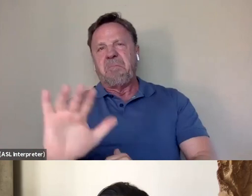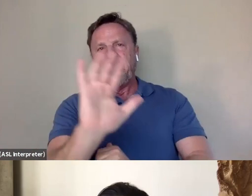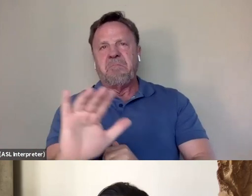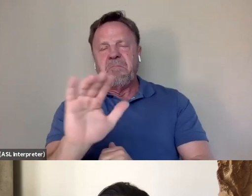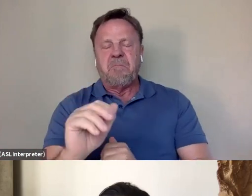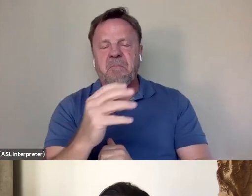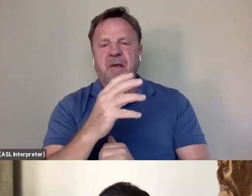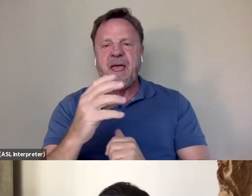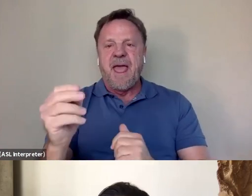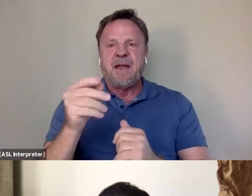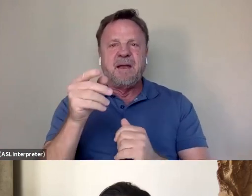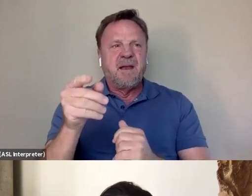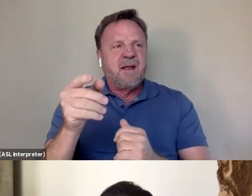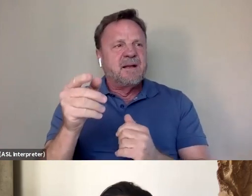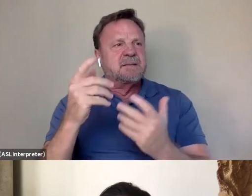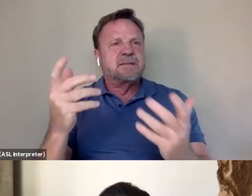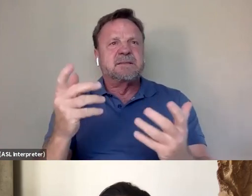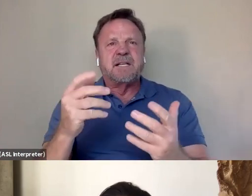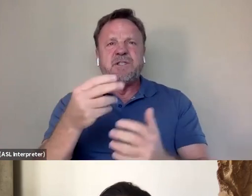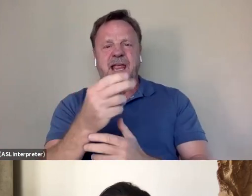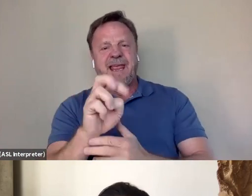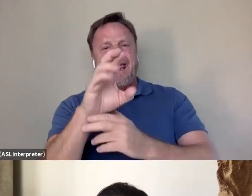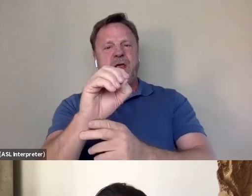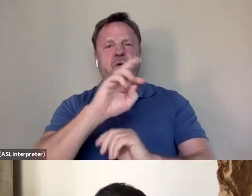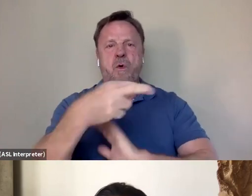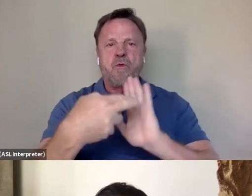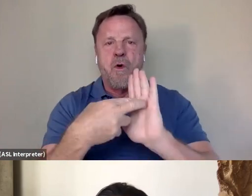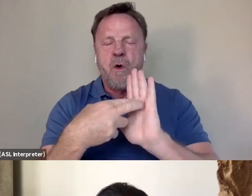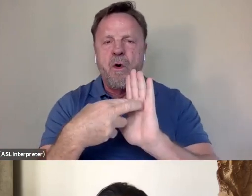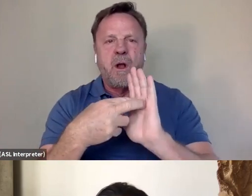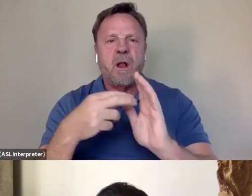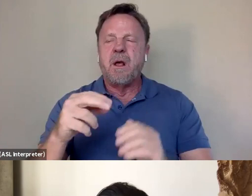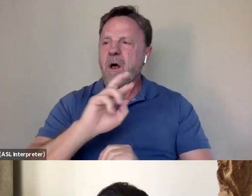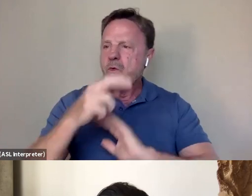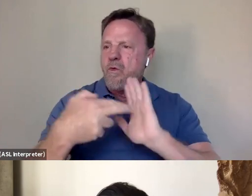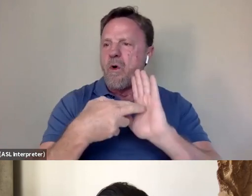play such a heroic role and play a role that was in, you know,